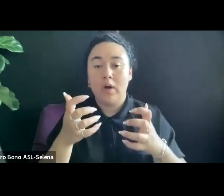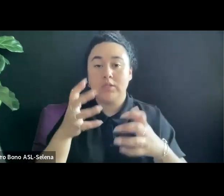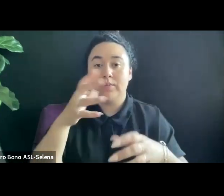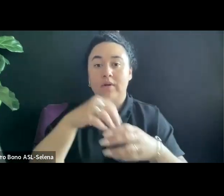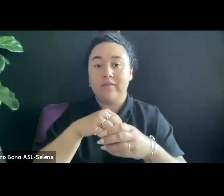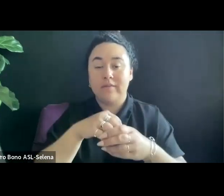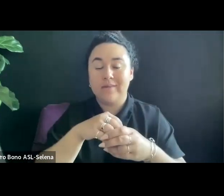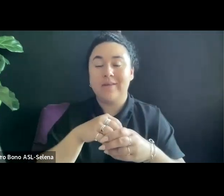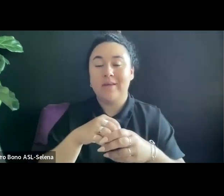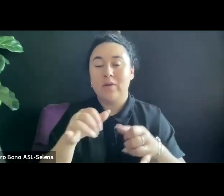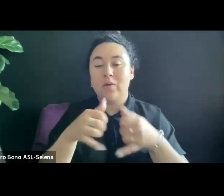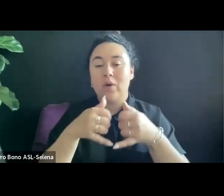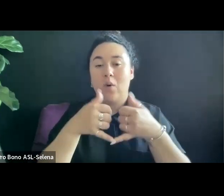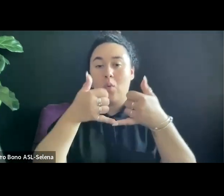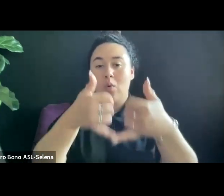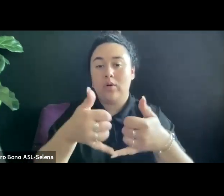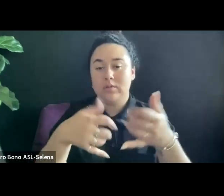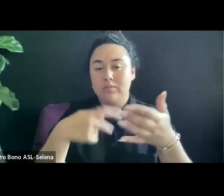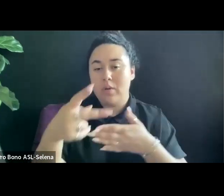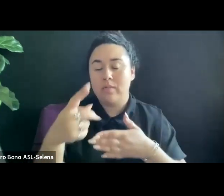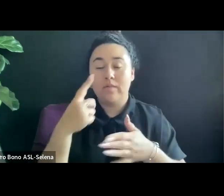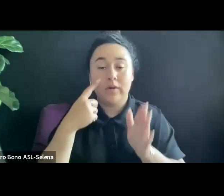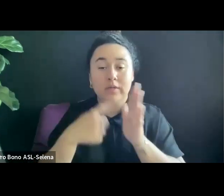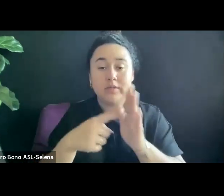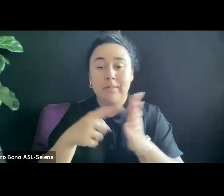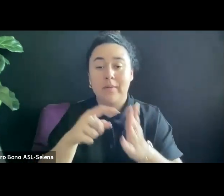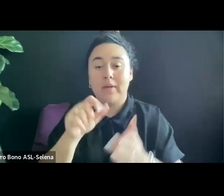HAS A MINIMUM THEATRICAL REQUIREMENT TO BE ELIGIBLE.